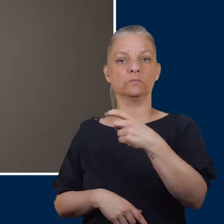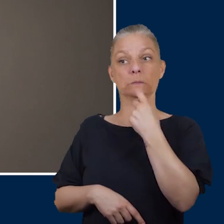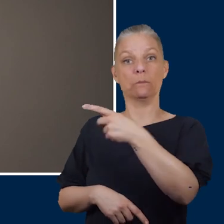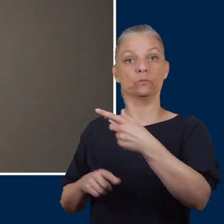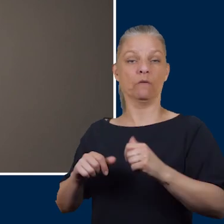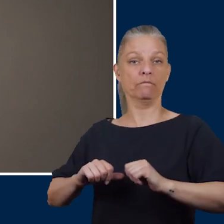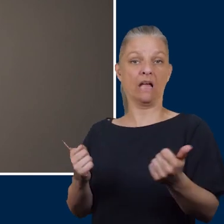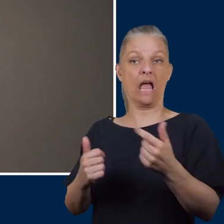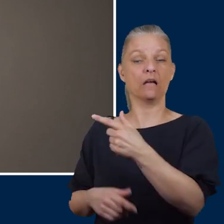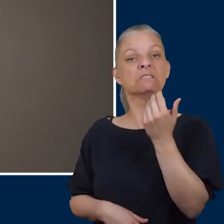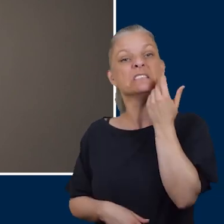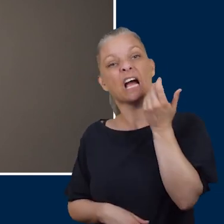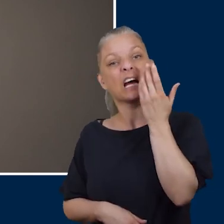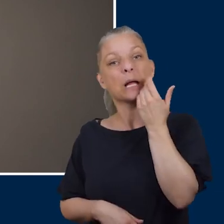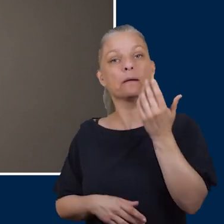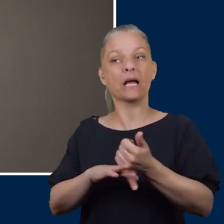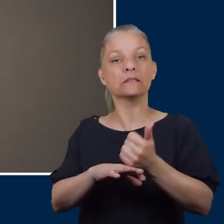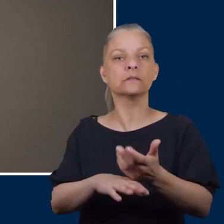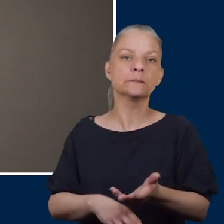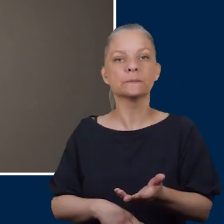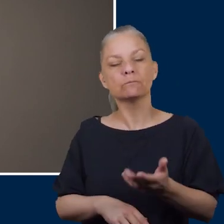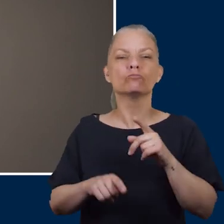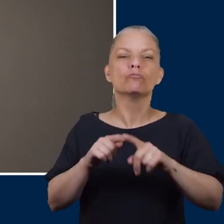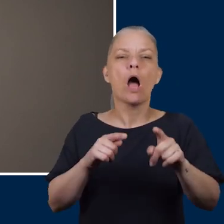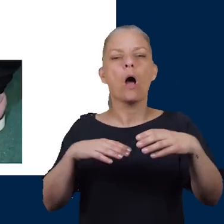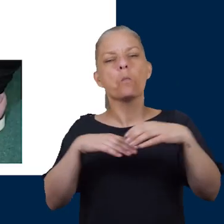there's plenty of room and you're not shoving your feet into a tight shoe with a high heel.